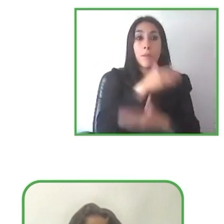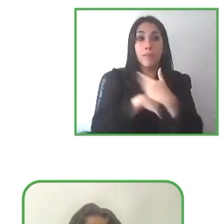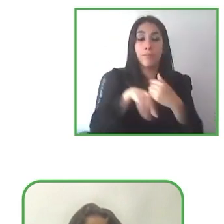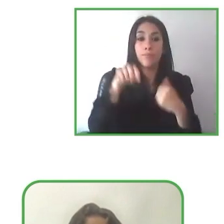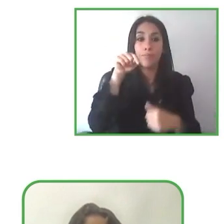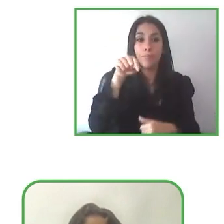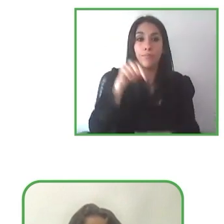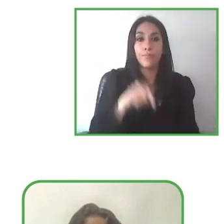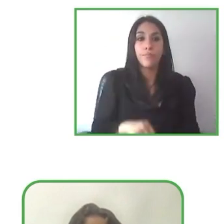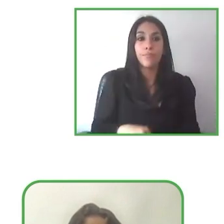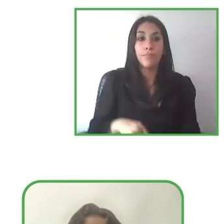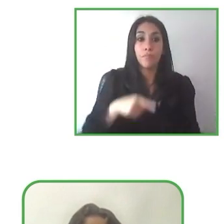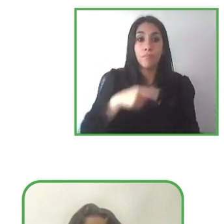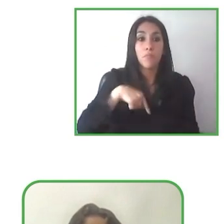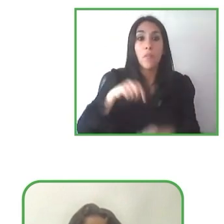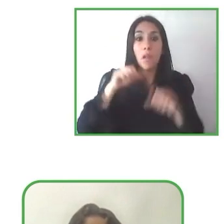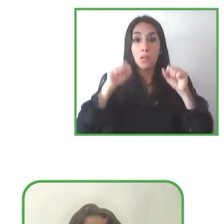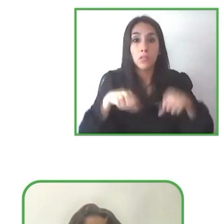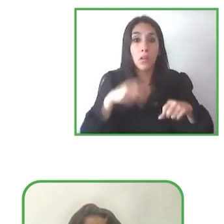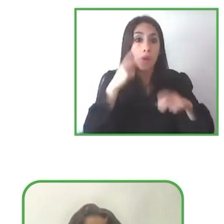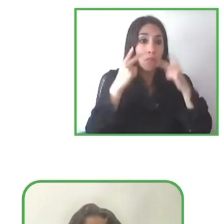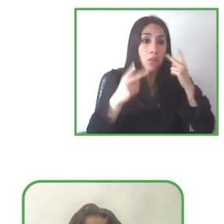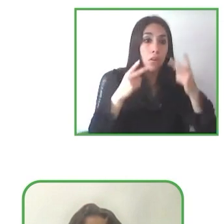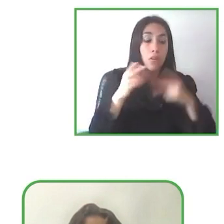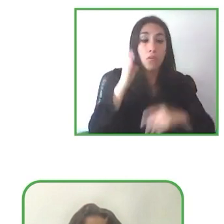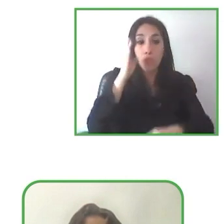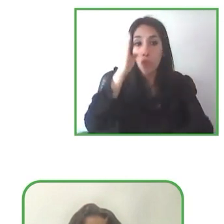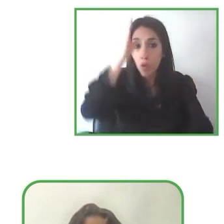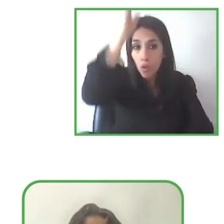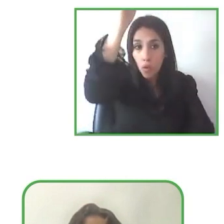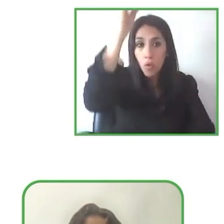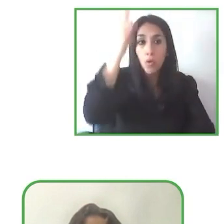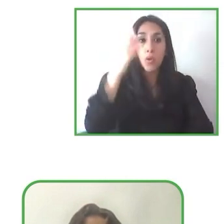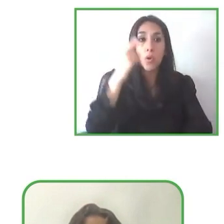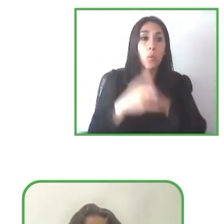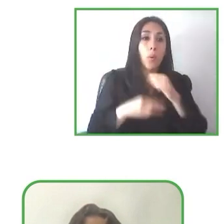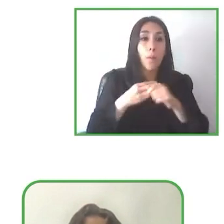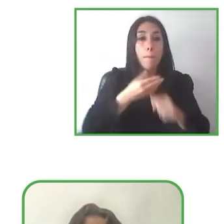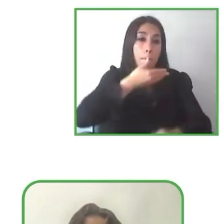in order to have a better world and enjoy the outdoors